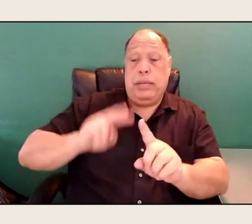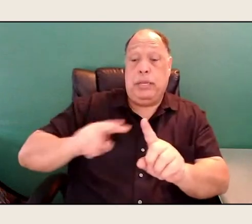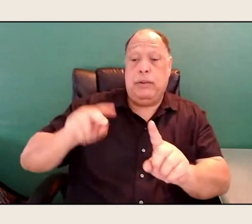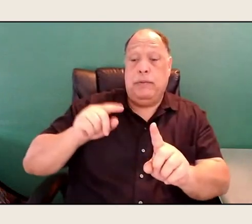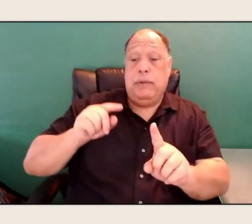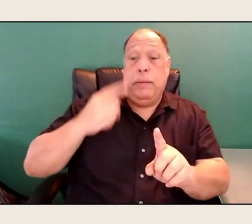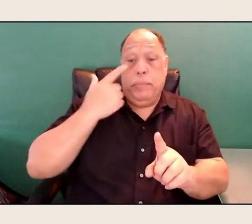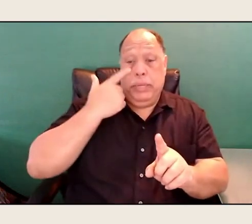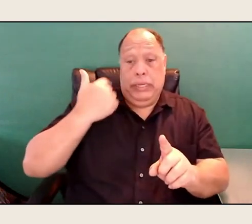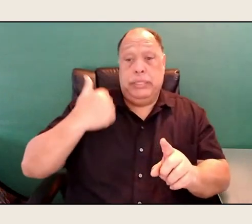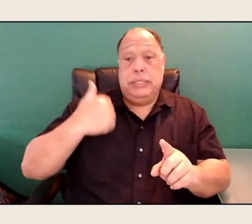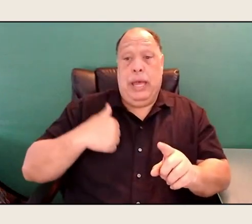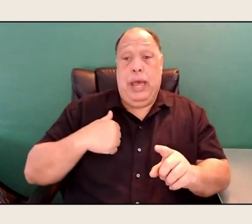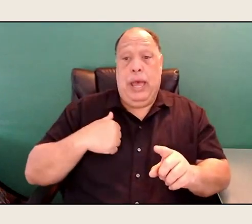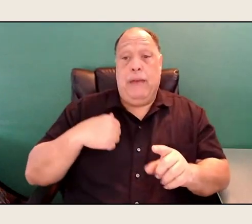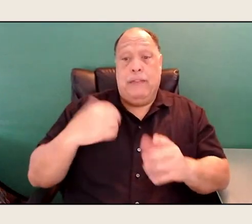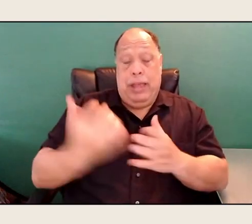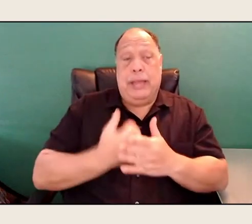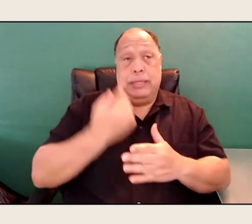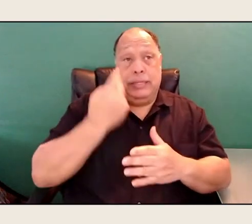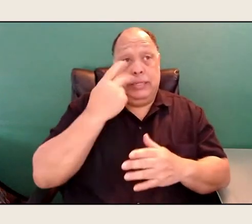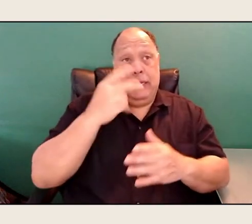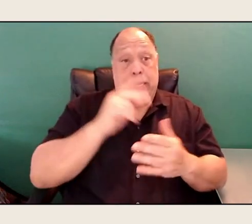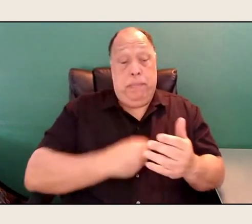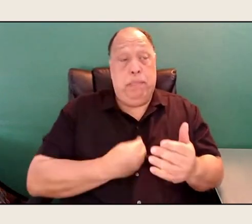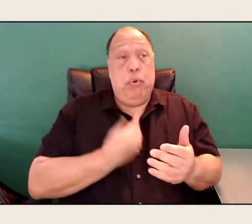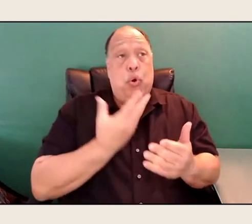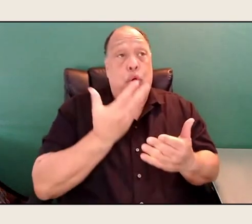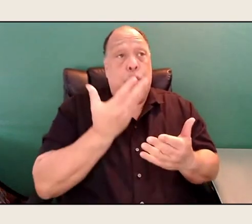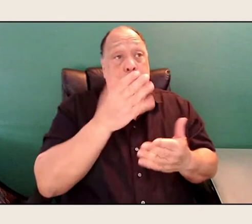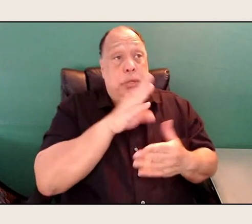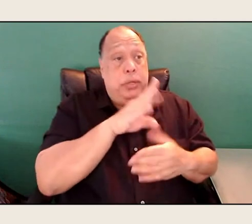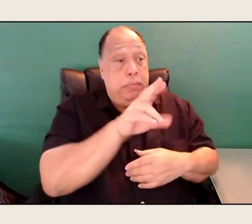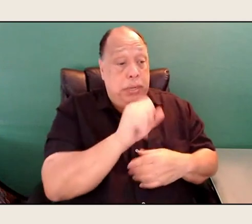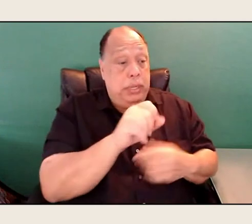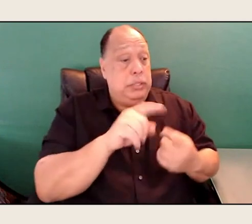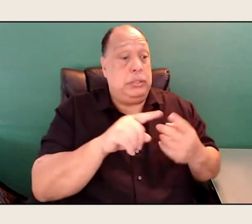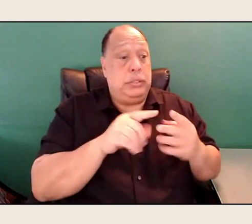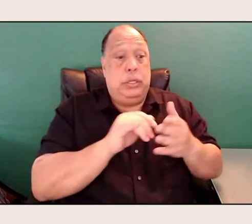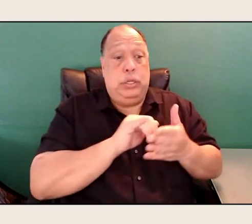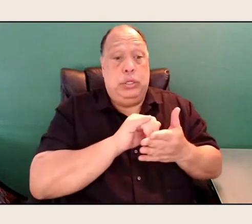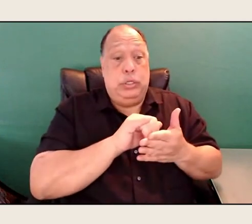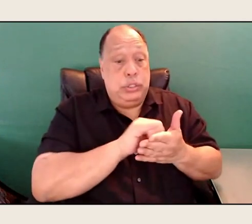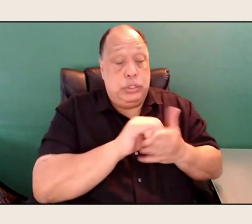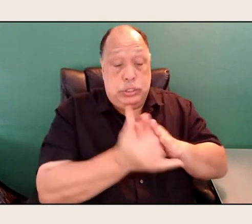to see poems in places like that you don't expect, it can be startling, but it can shift,